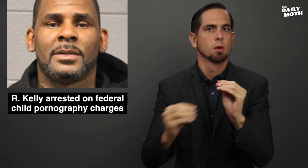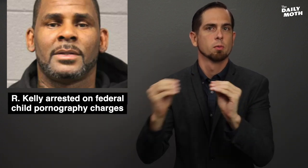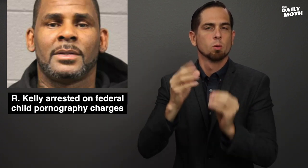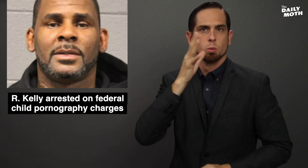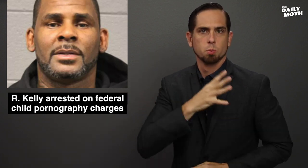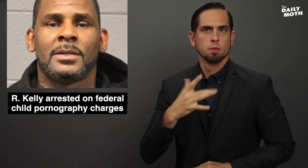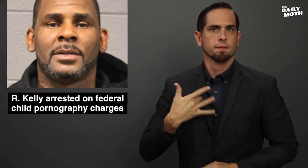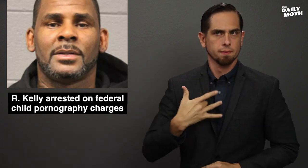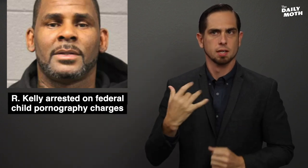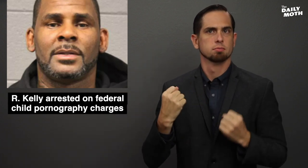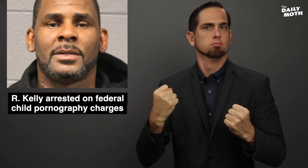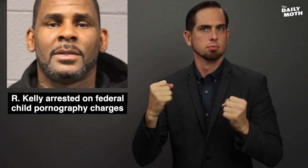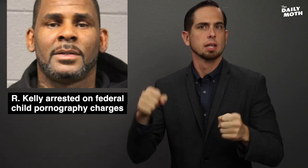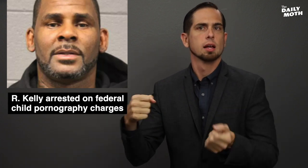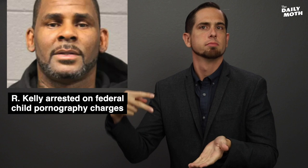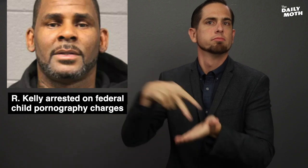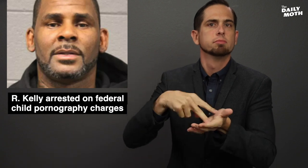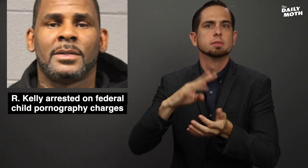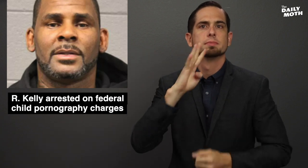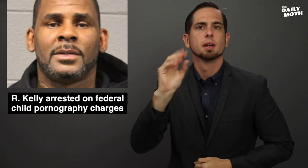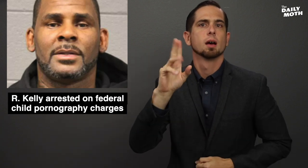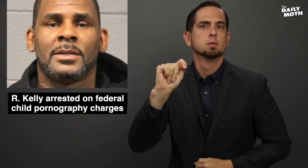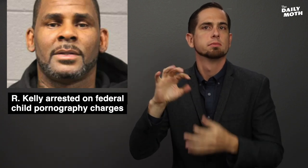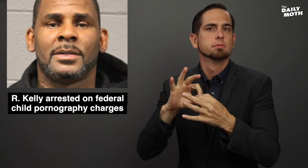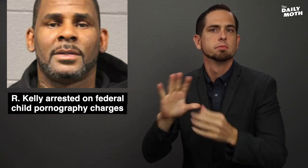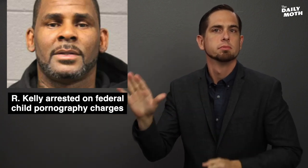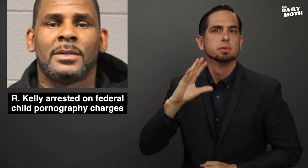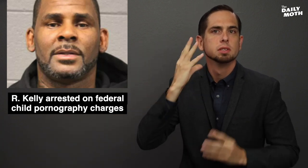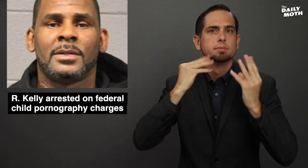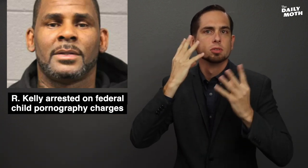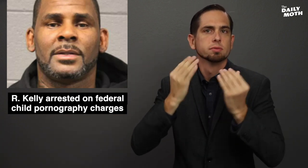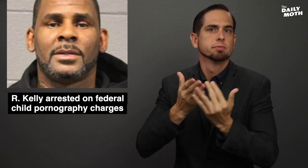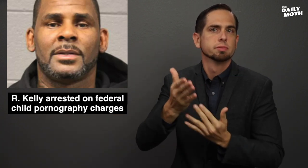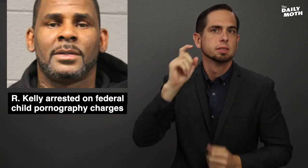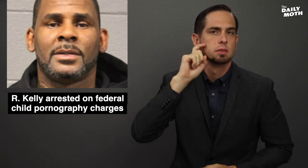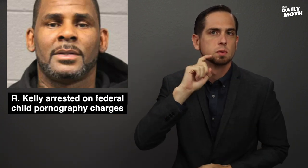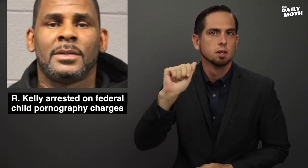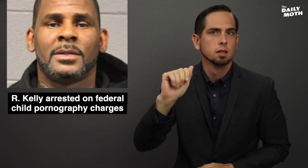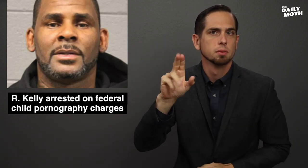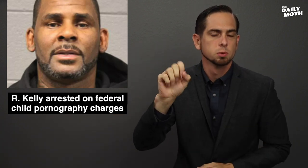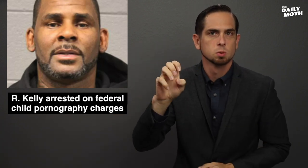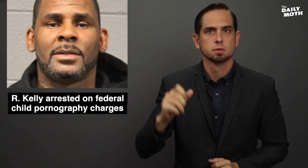feeling emboldened to speak out about their experiences of sexual abuse.